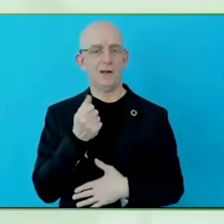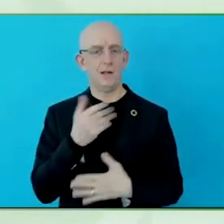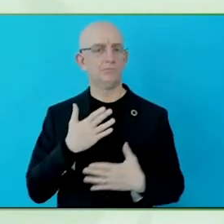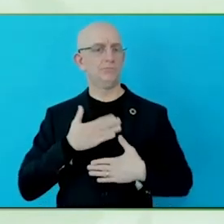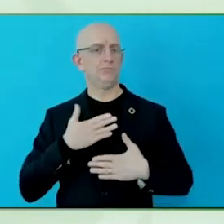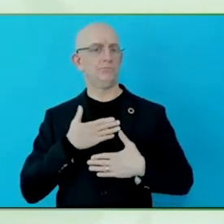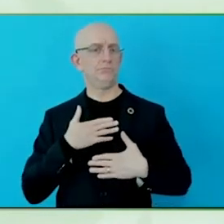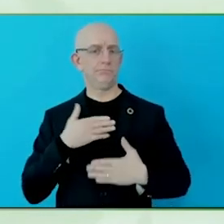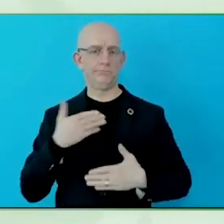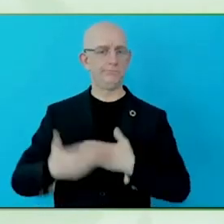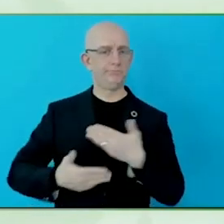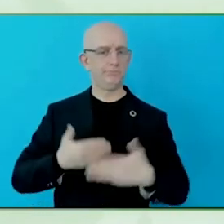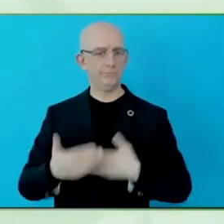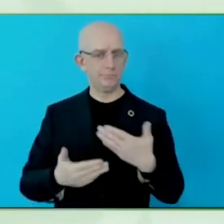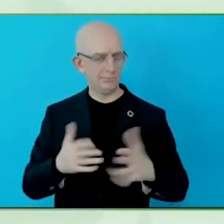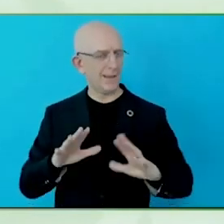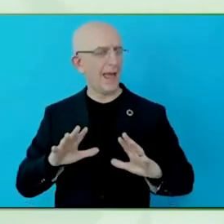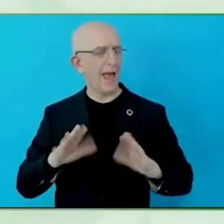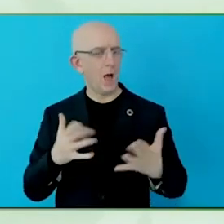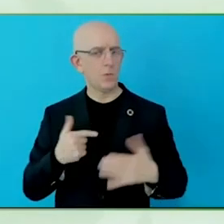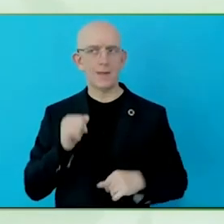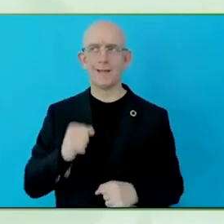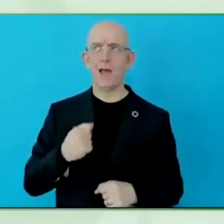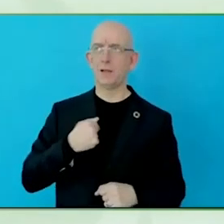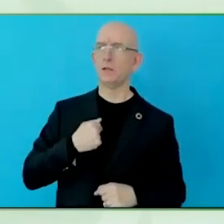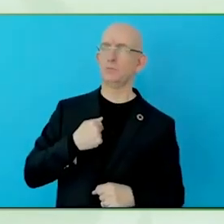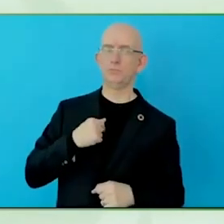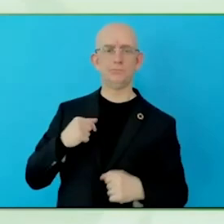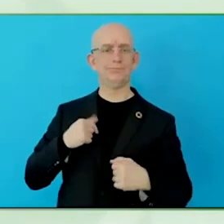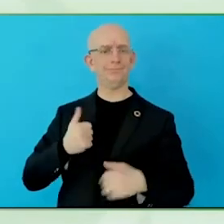including disability community in banking?